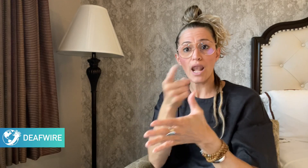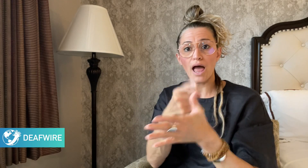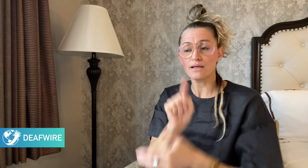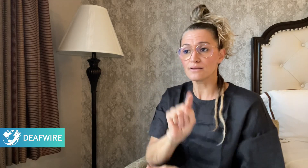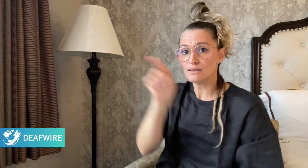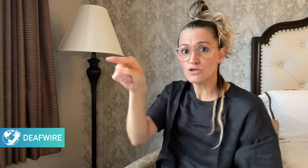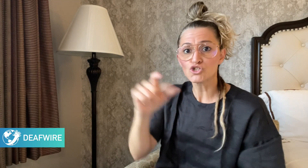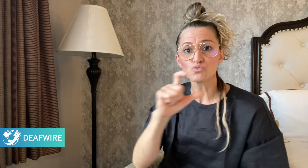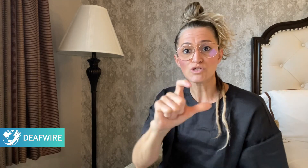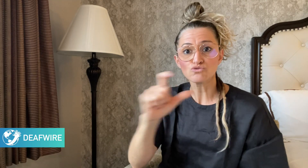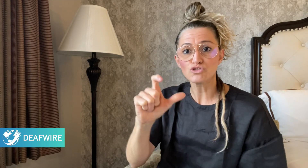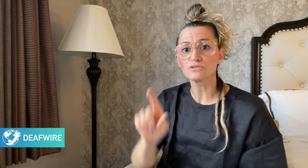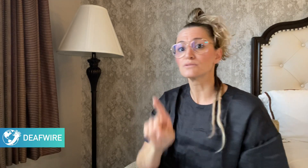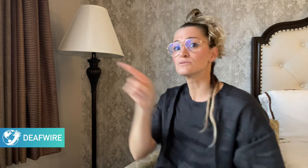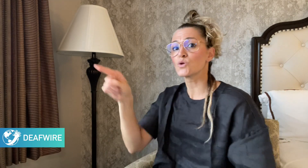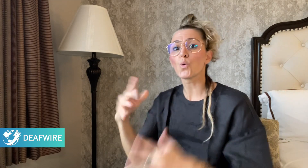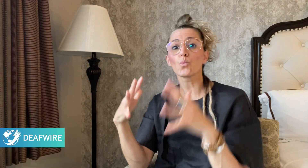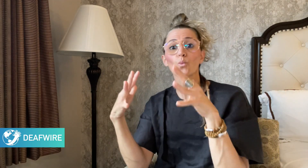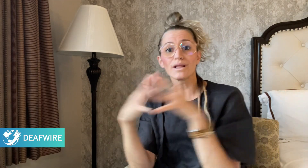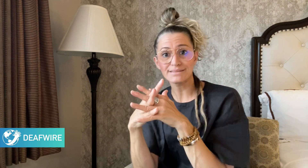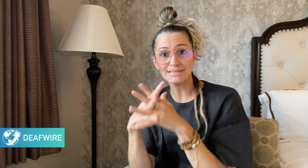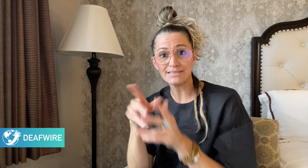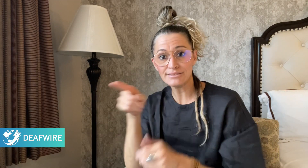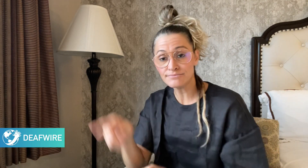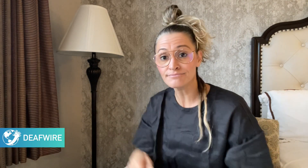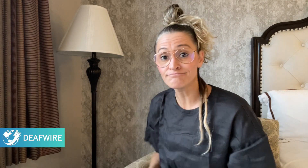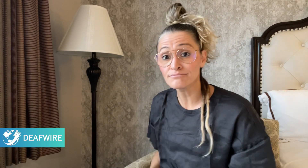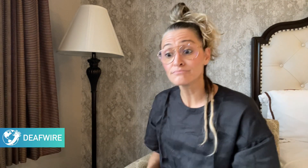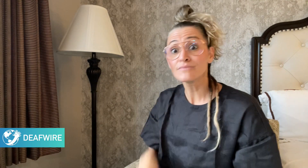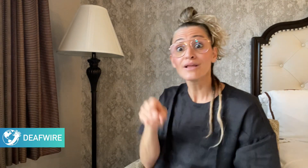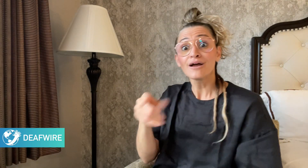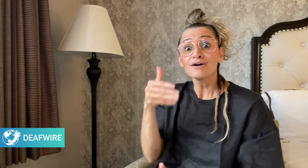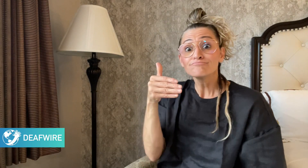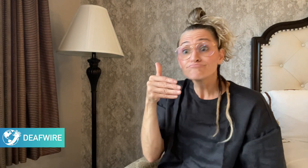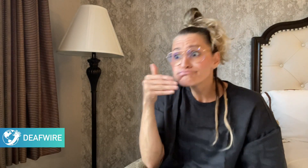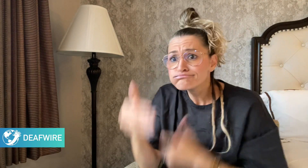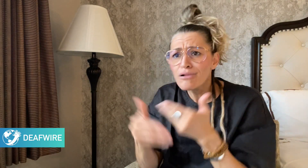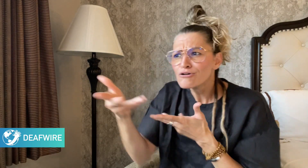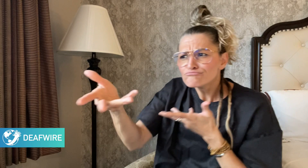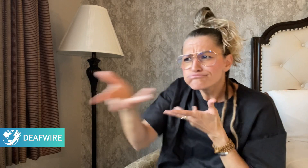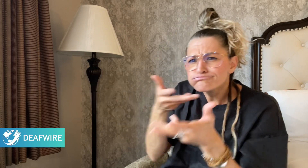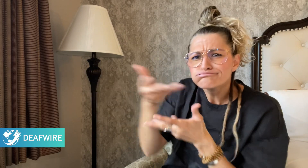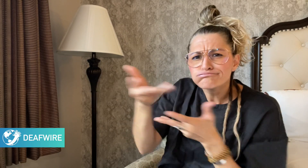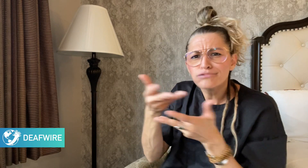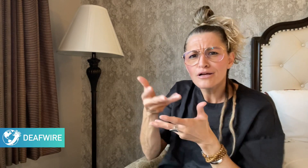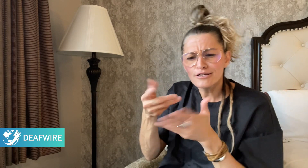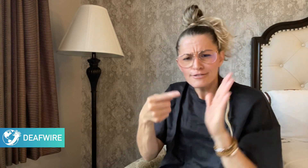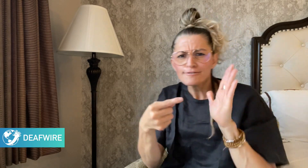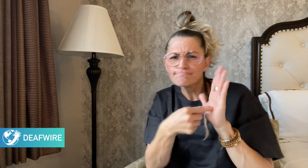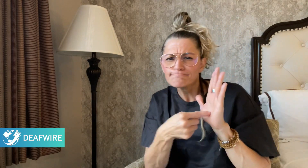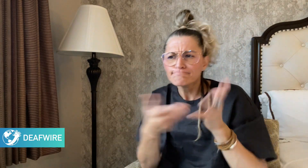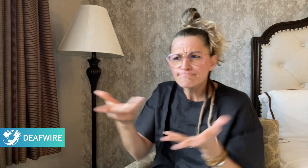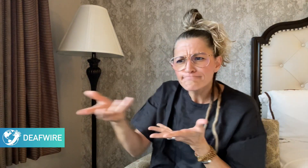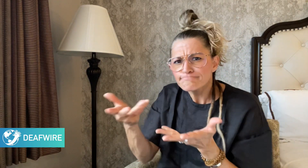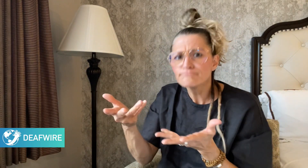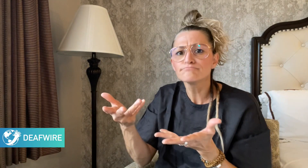Christchurch, and Wellington. The process will be